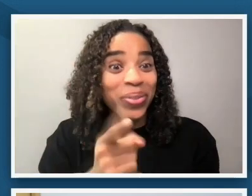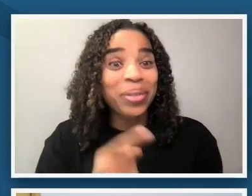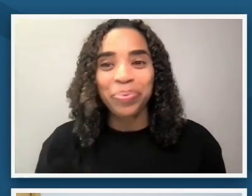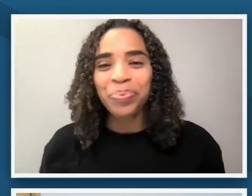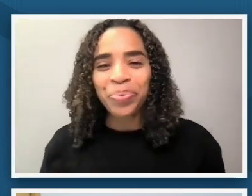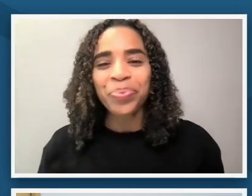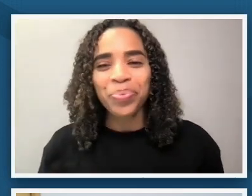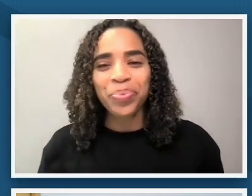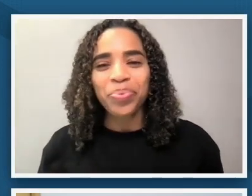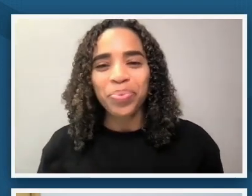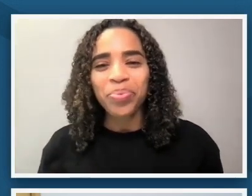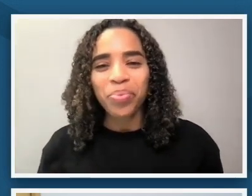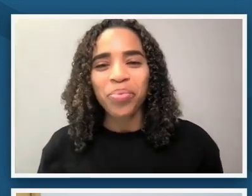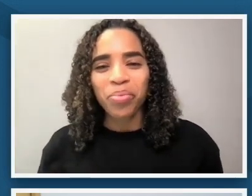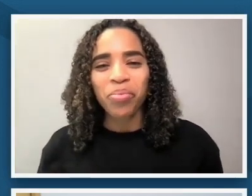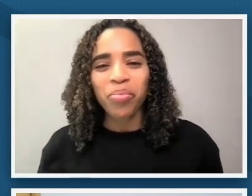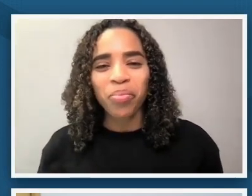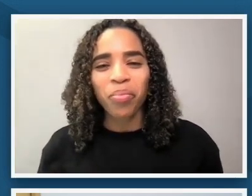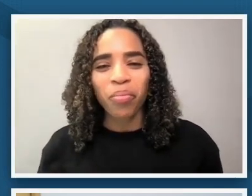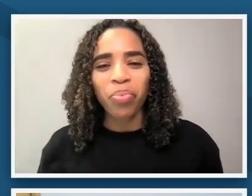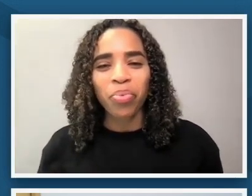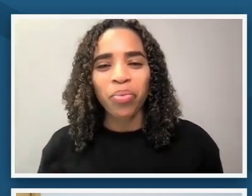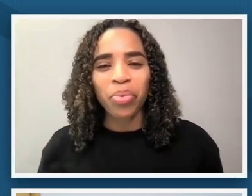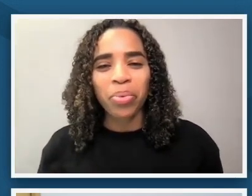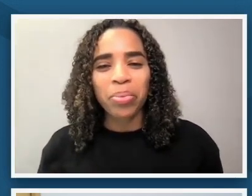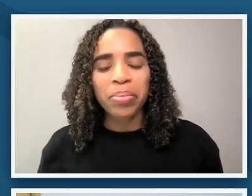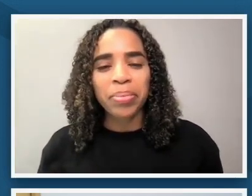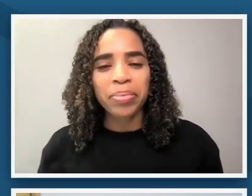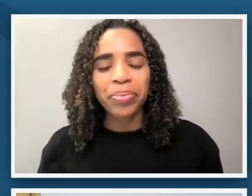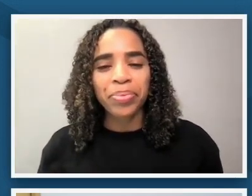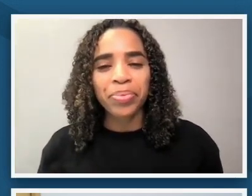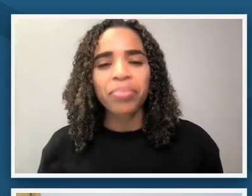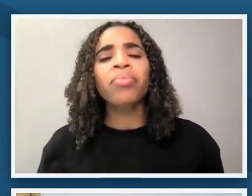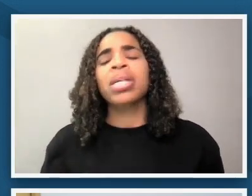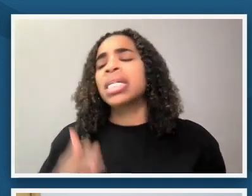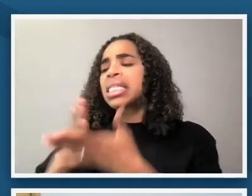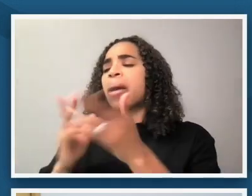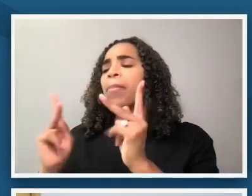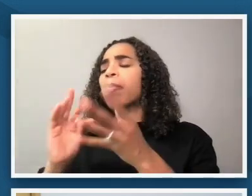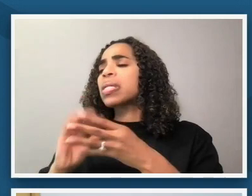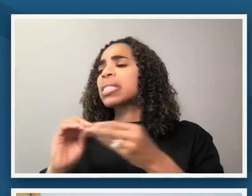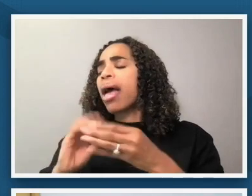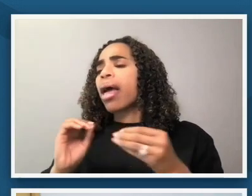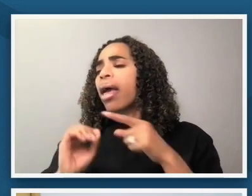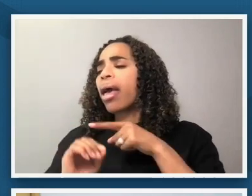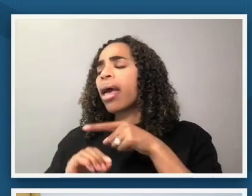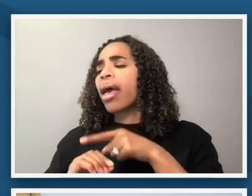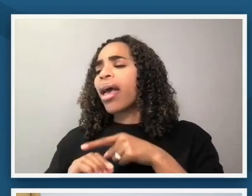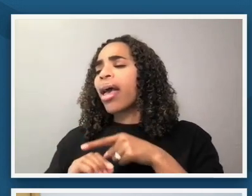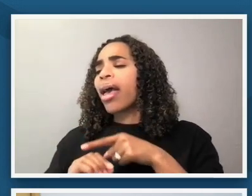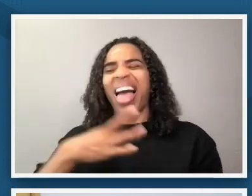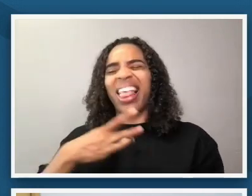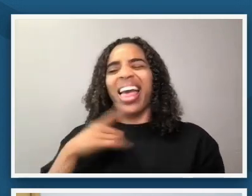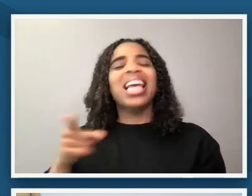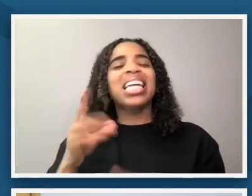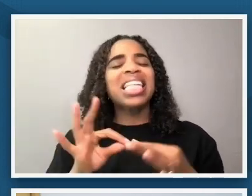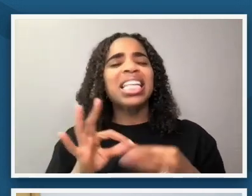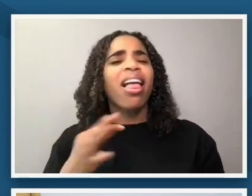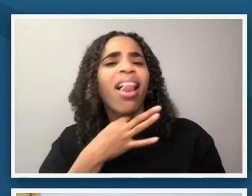characteristic that we want to be able to share with them they're one people are wondering about i like the way someone phrases they're